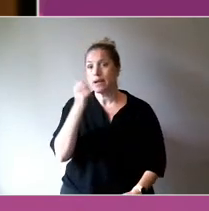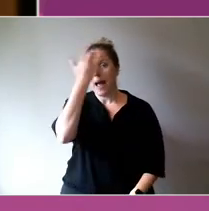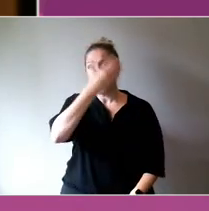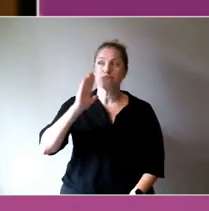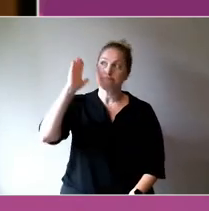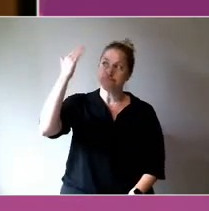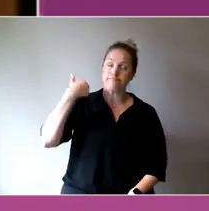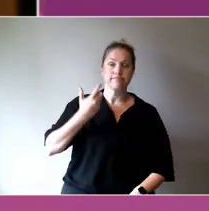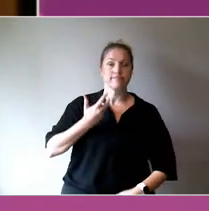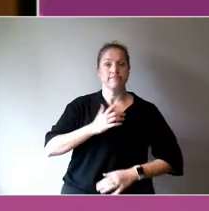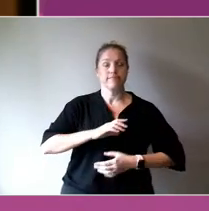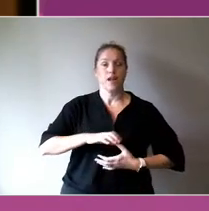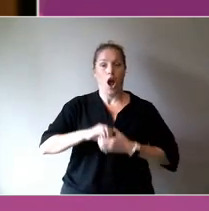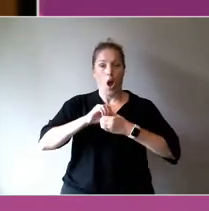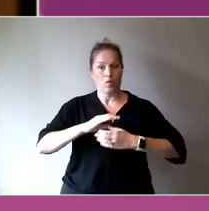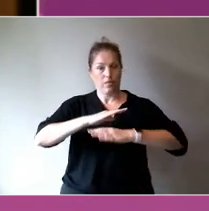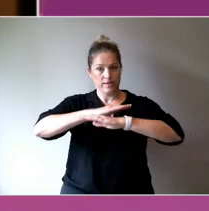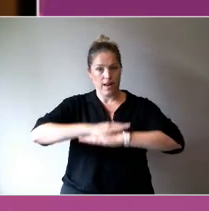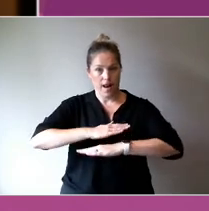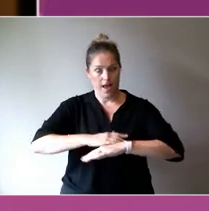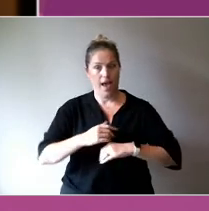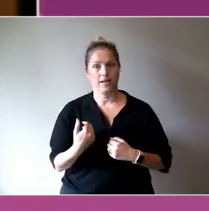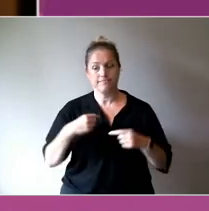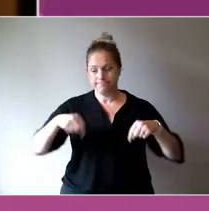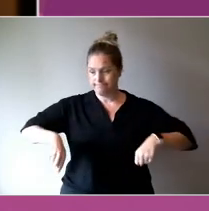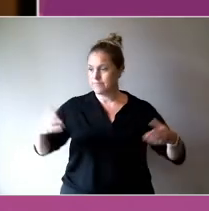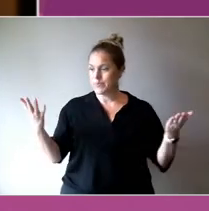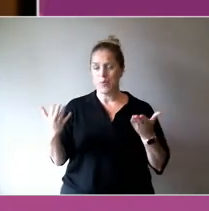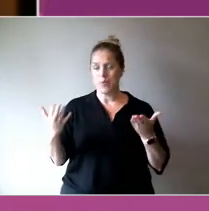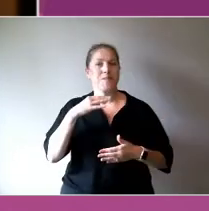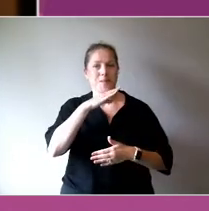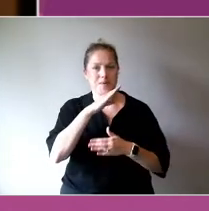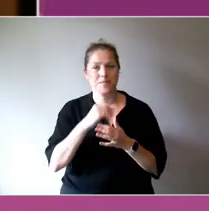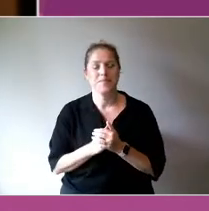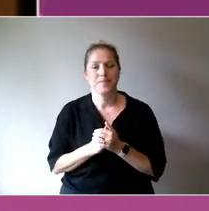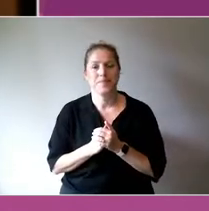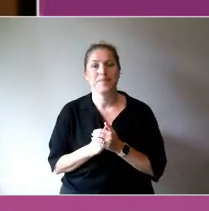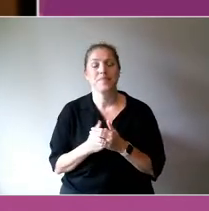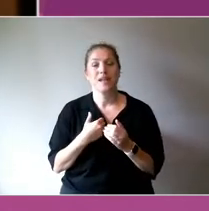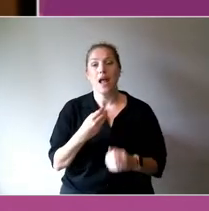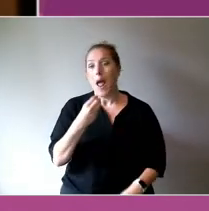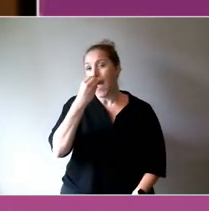we meet today, here in Melbourne.